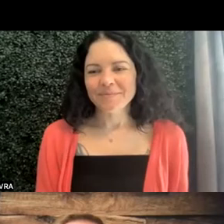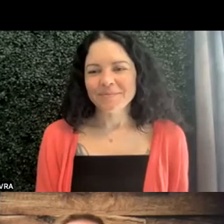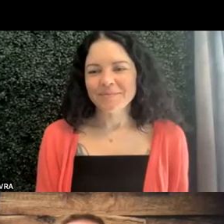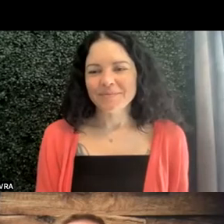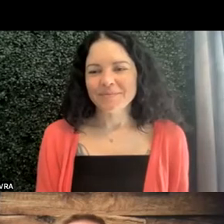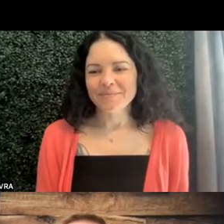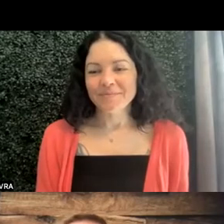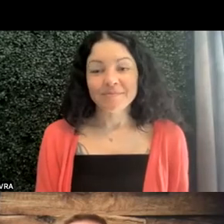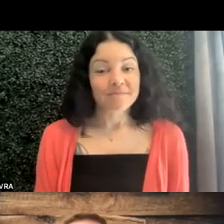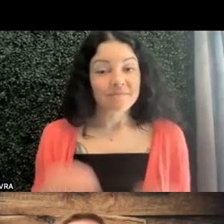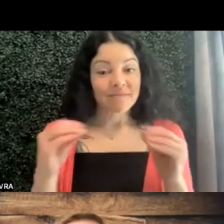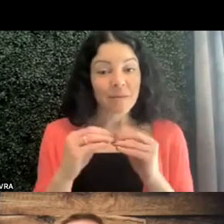Any other questions at this point?